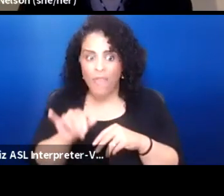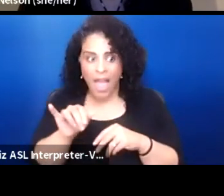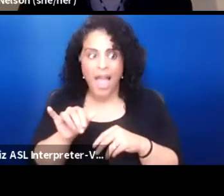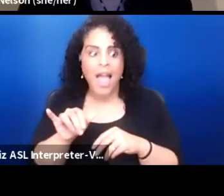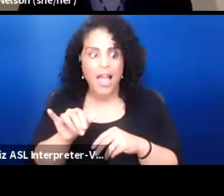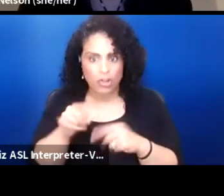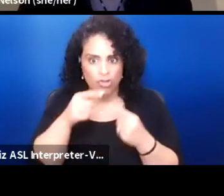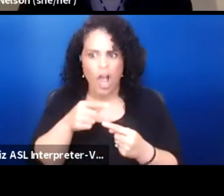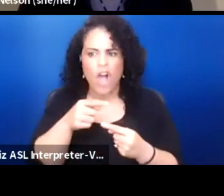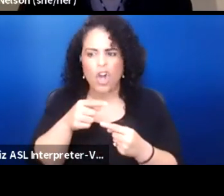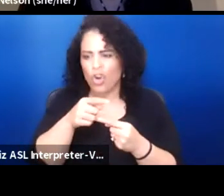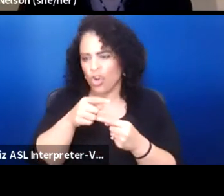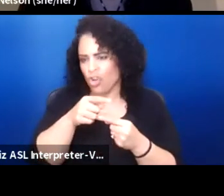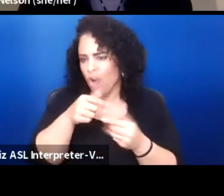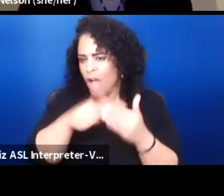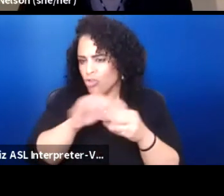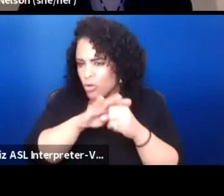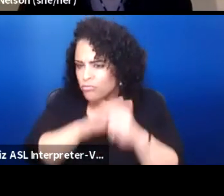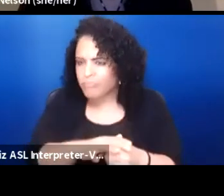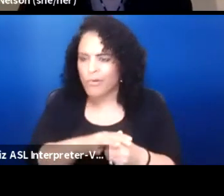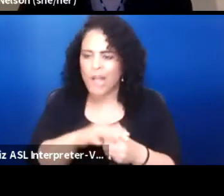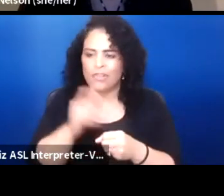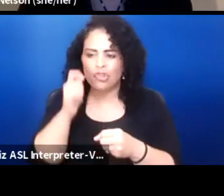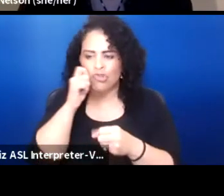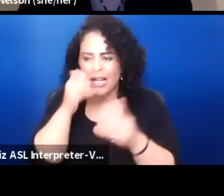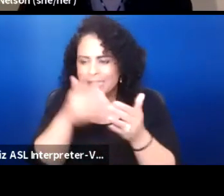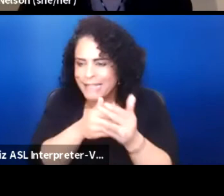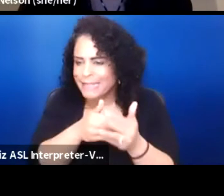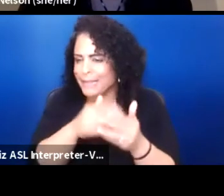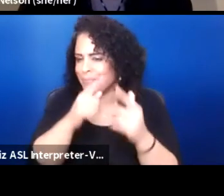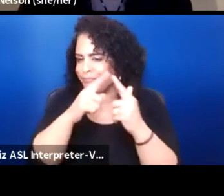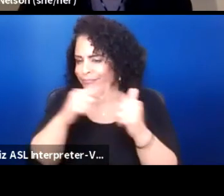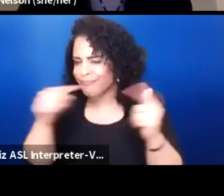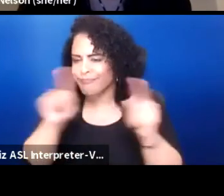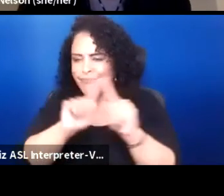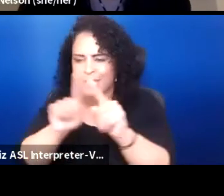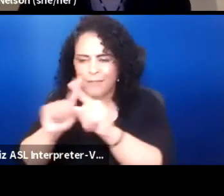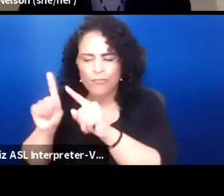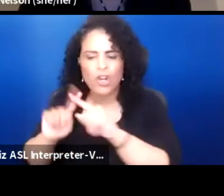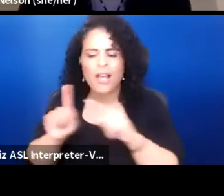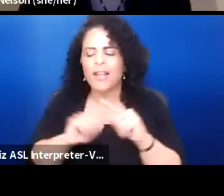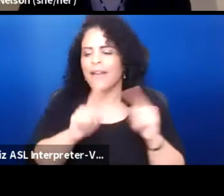under oppression and racism and all these terrible Western gifts to our culture